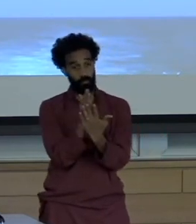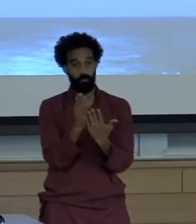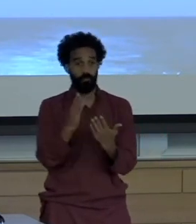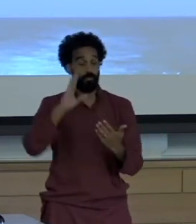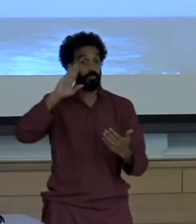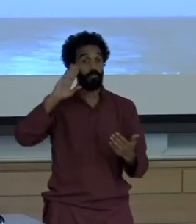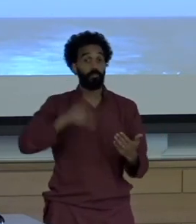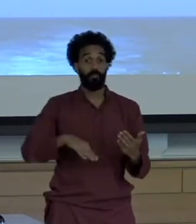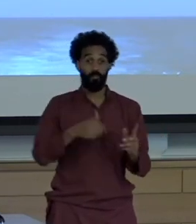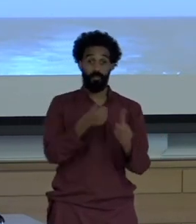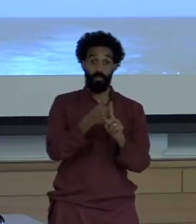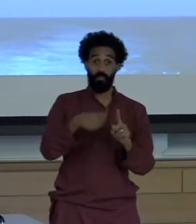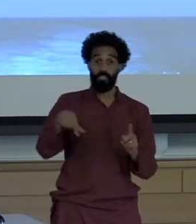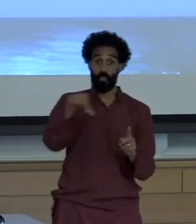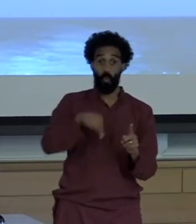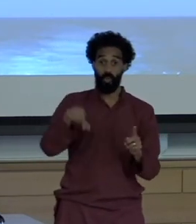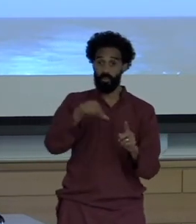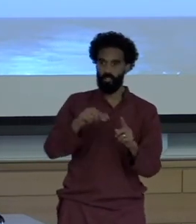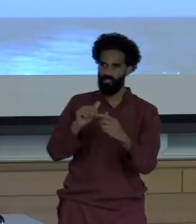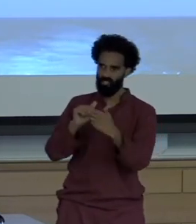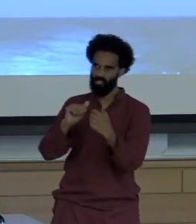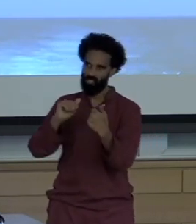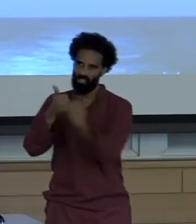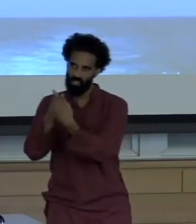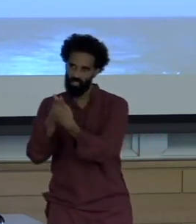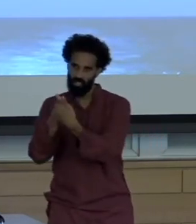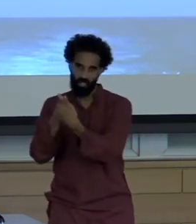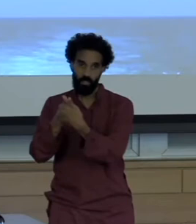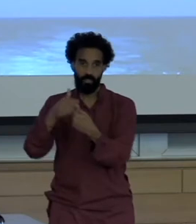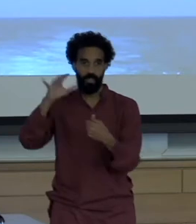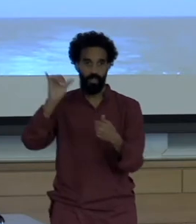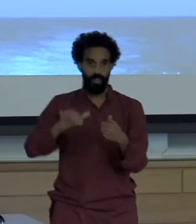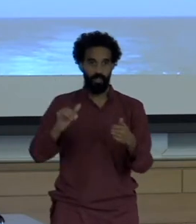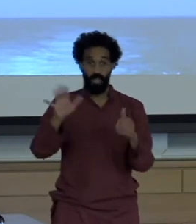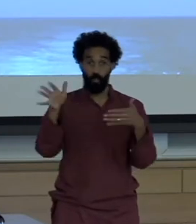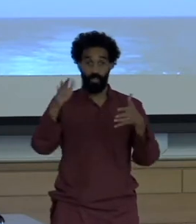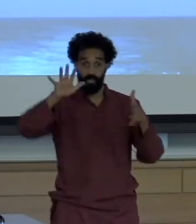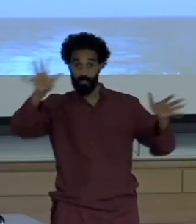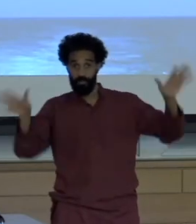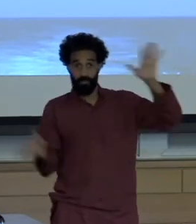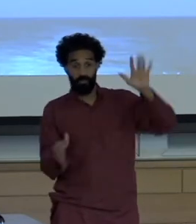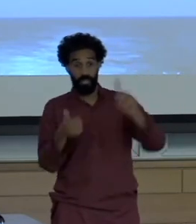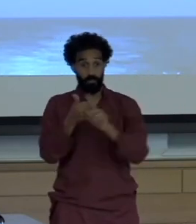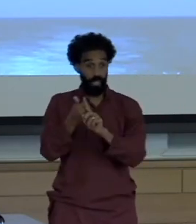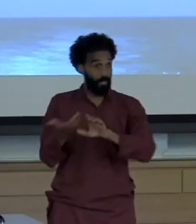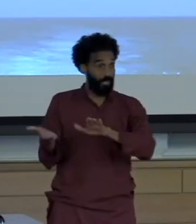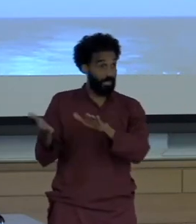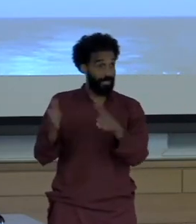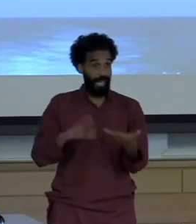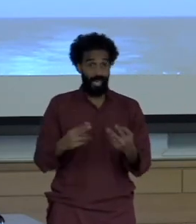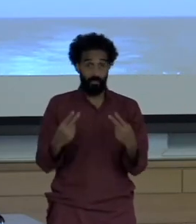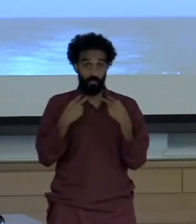His damsel is actually a peasant girl and he dies disillusioned in the world. Where nothing has changed